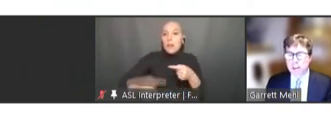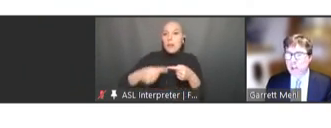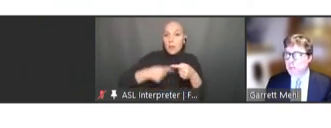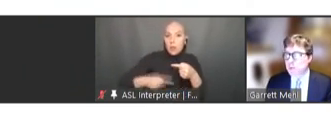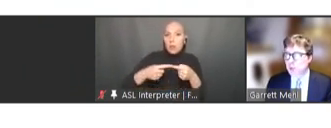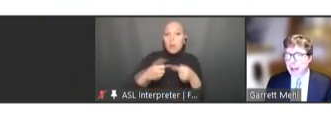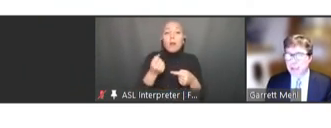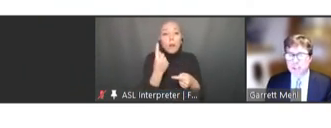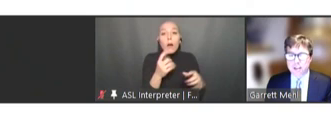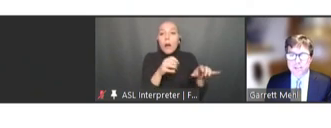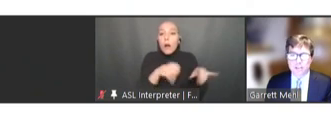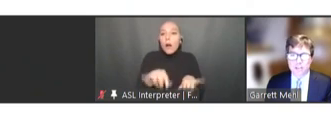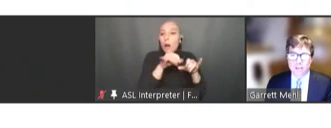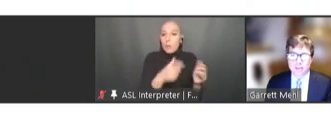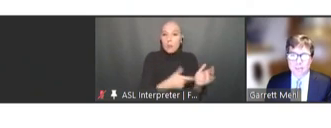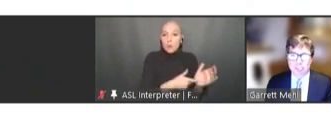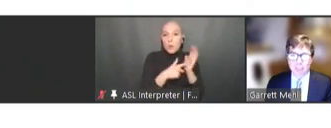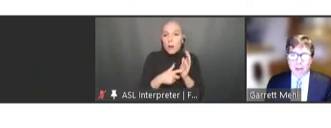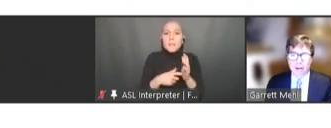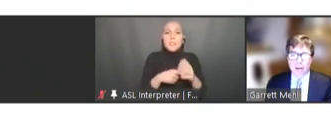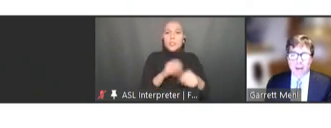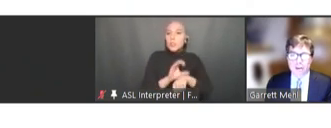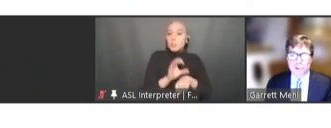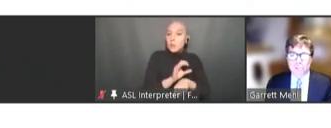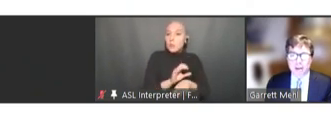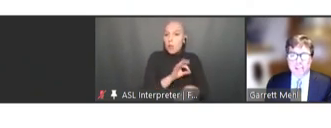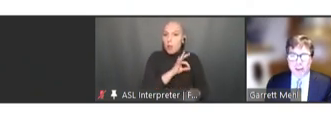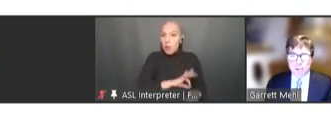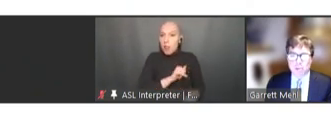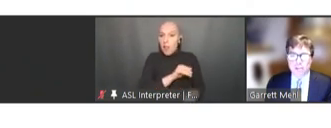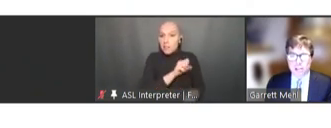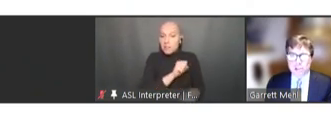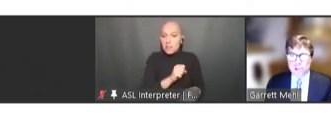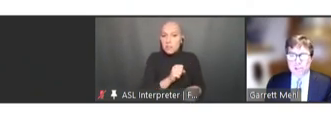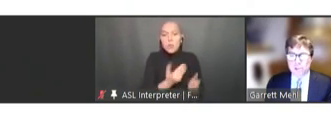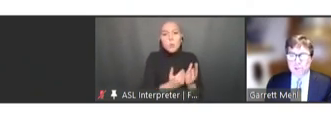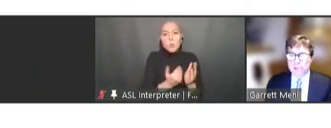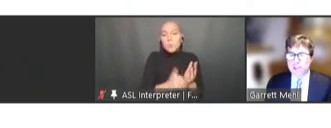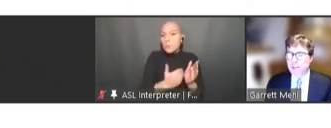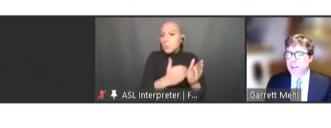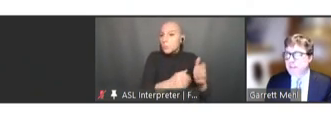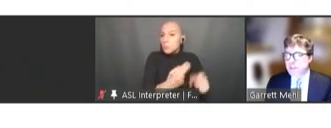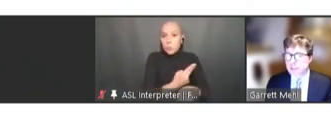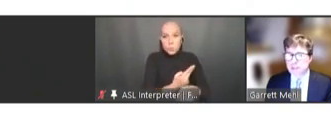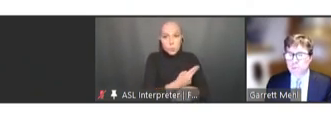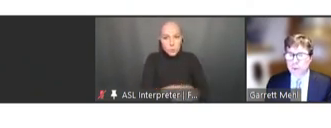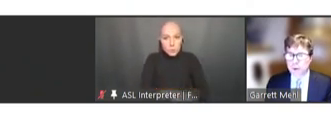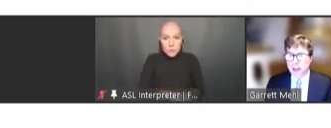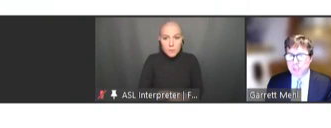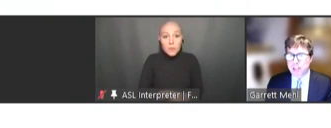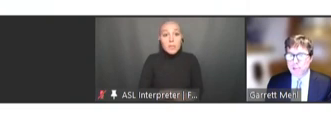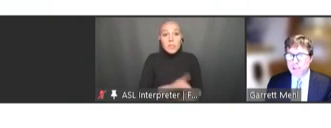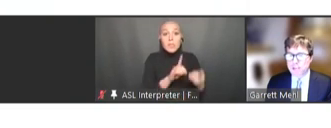computable assets. It also makes available digital solutions that are consistent with recommendations